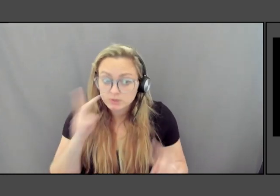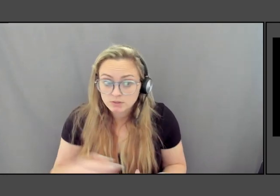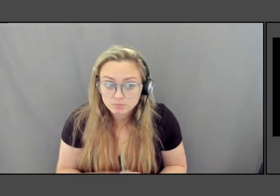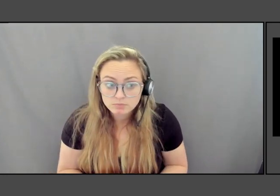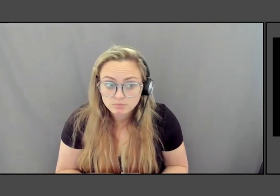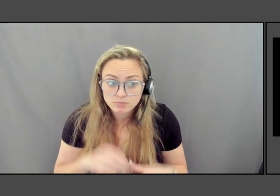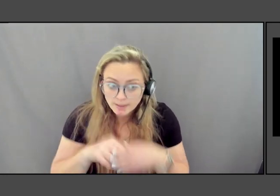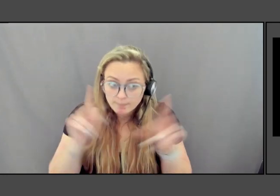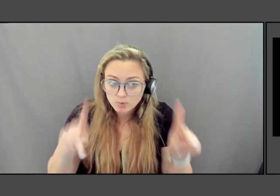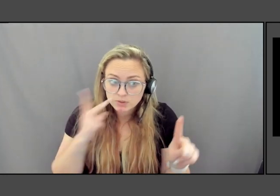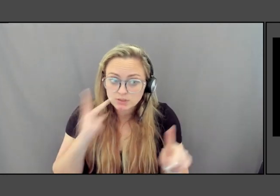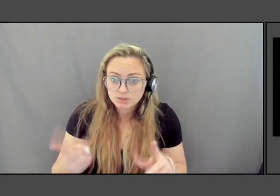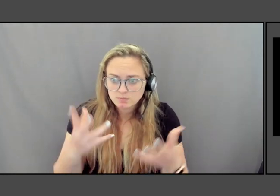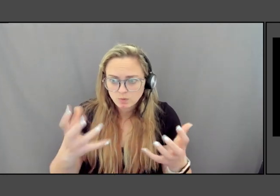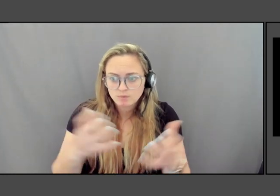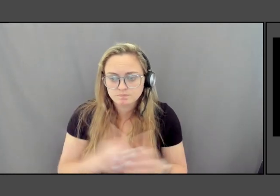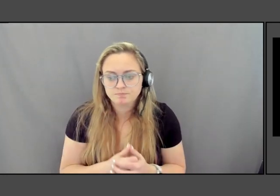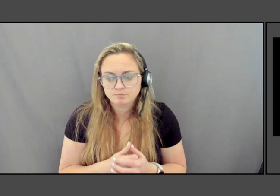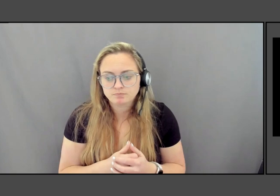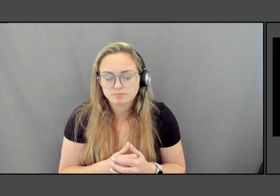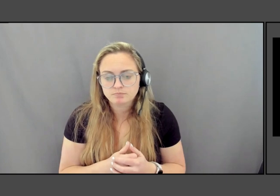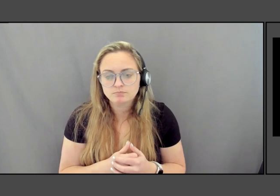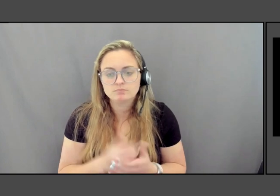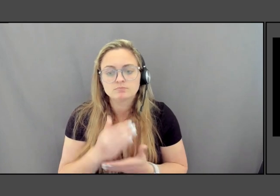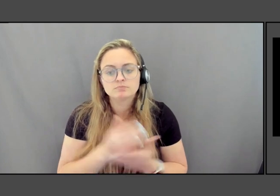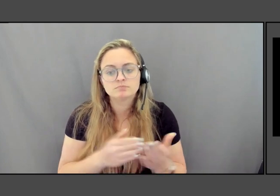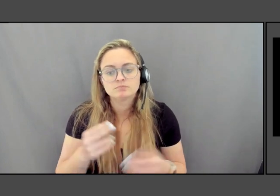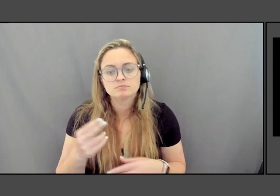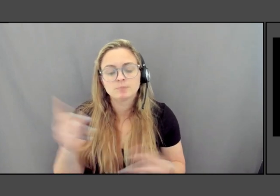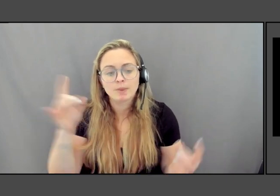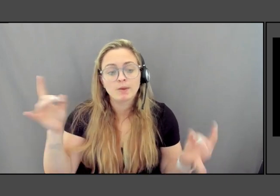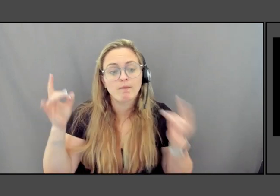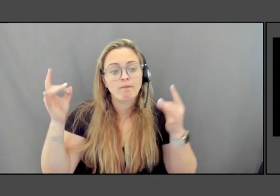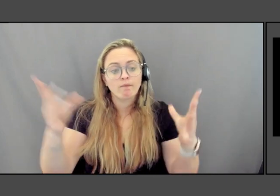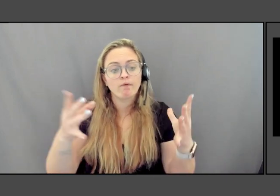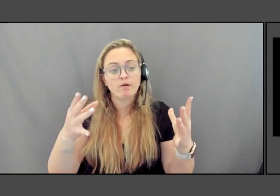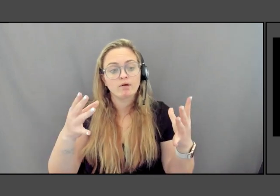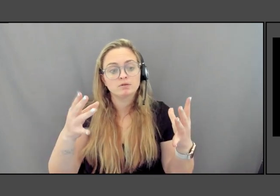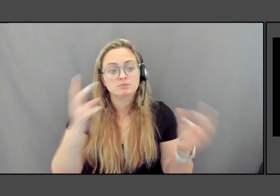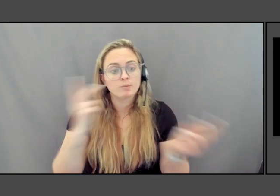Some of the Holocaust memorials in Berlin have that effect